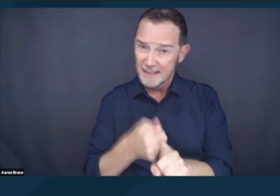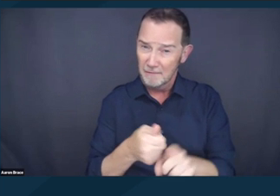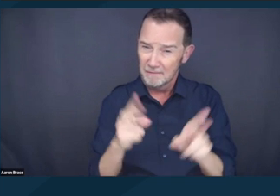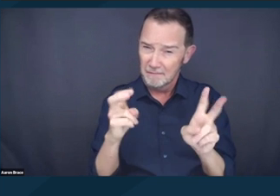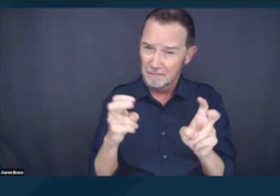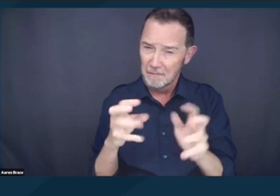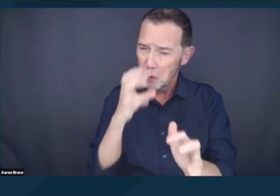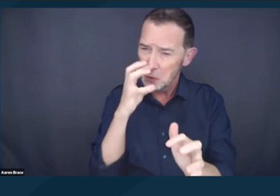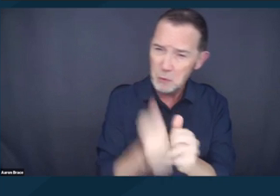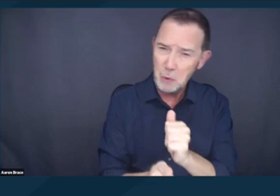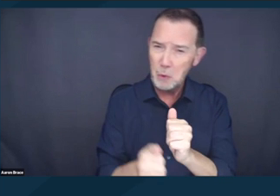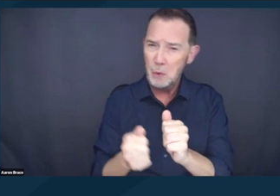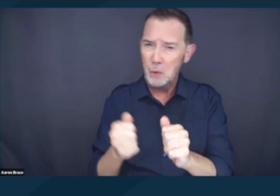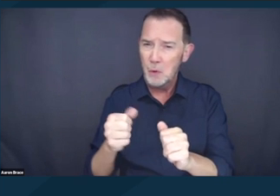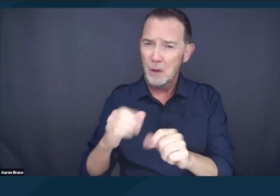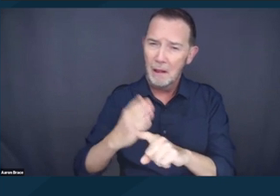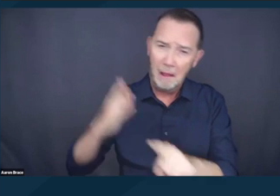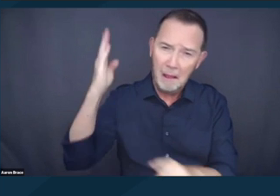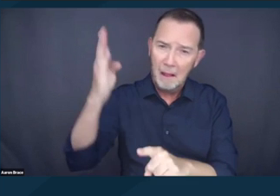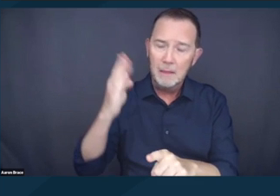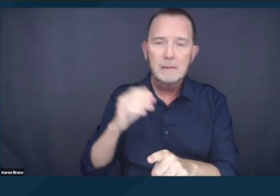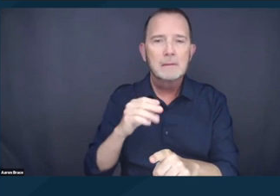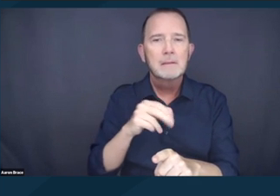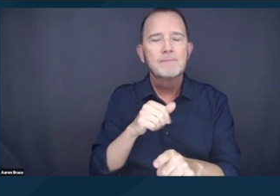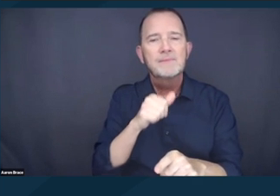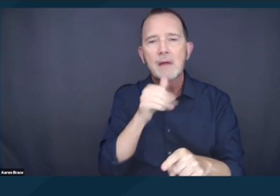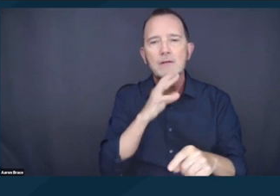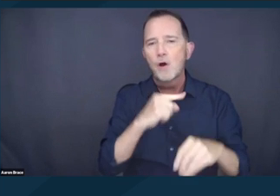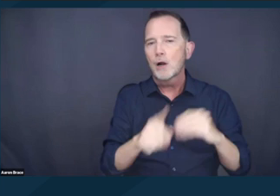not on whether the government may criminalize conduct in the first place.